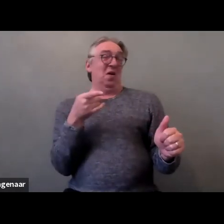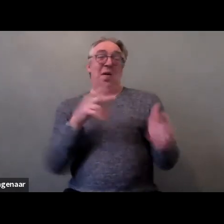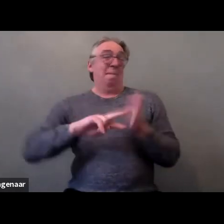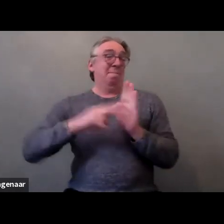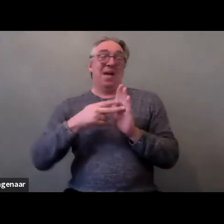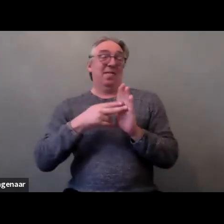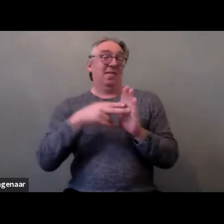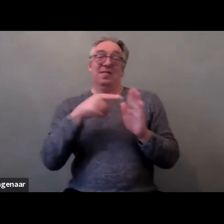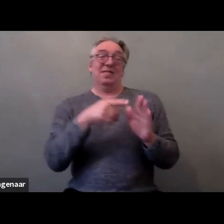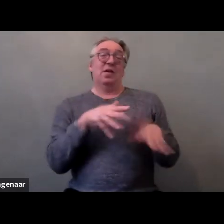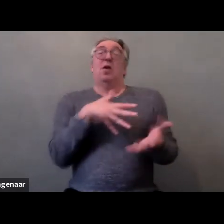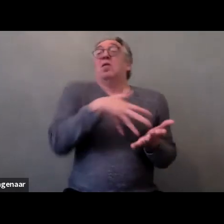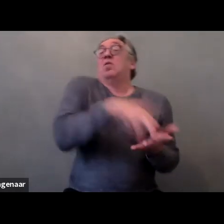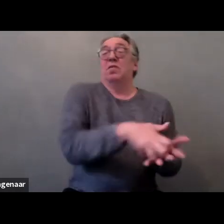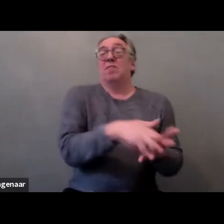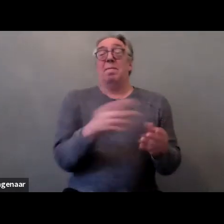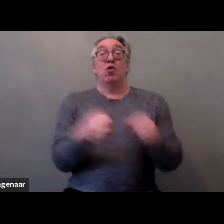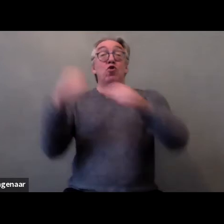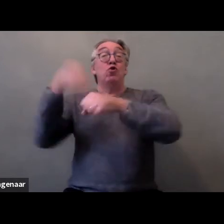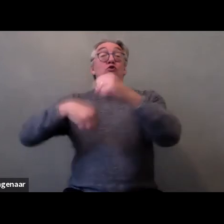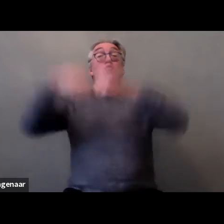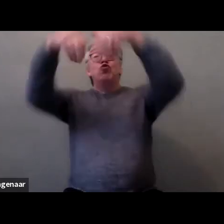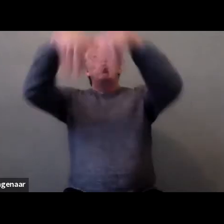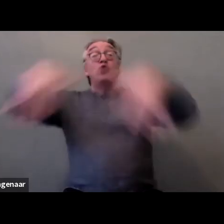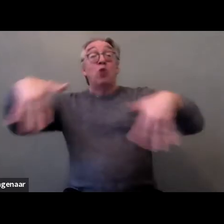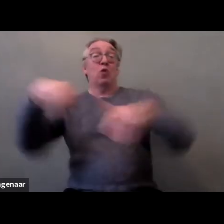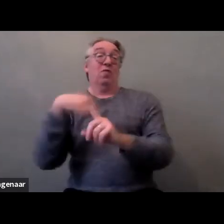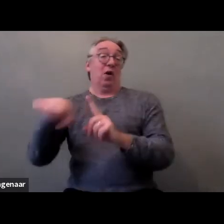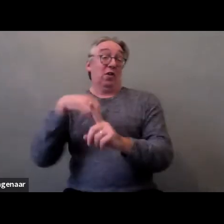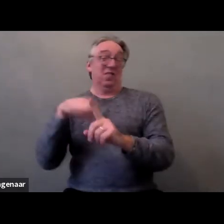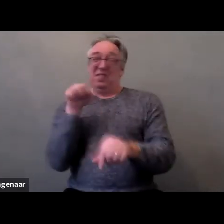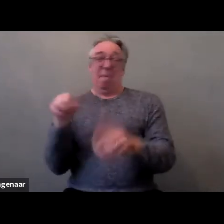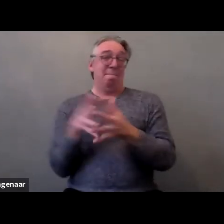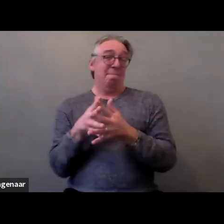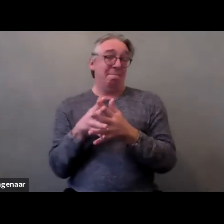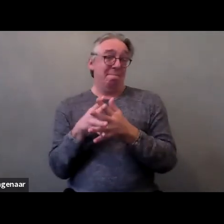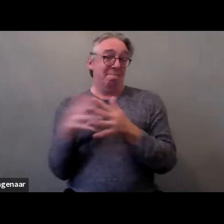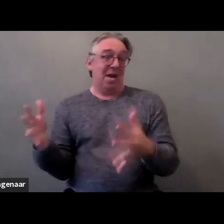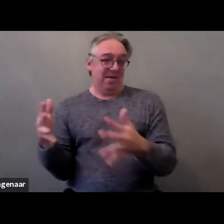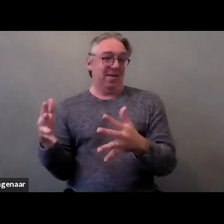And the structural violence is a very big issue, underneath the violence people are experiencing.